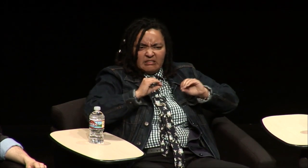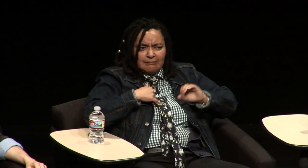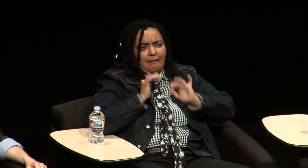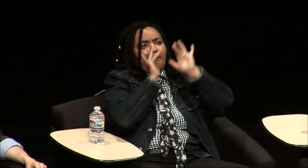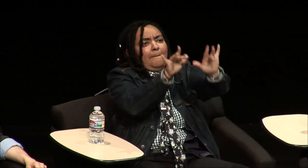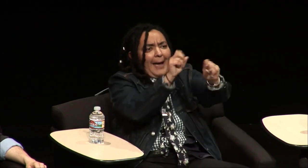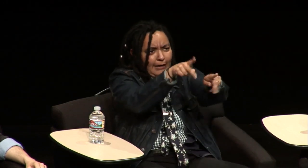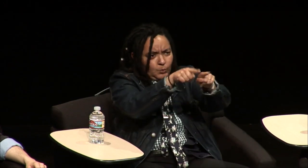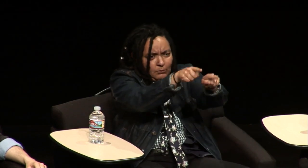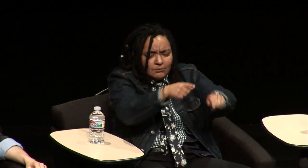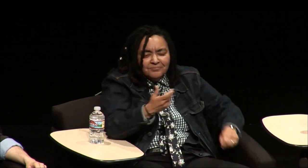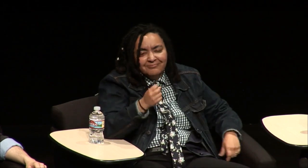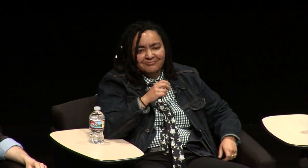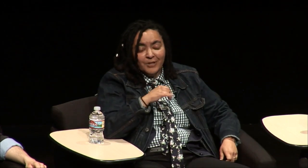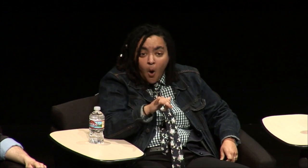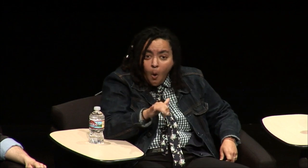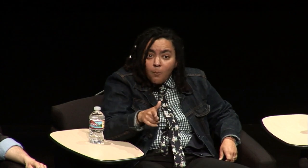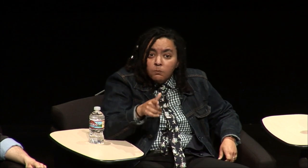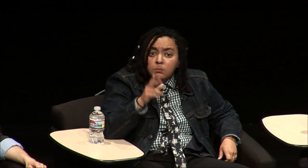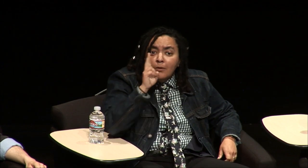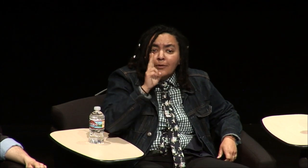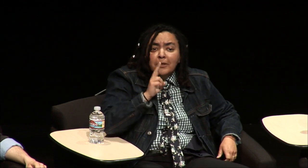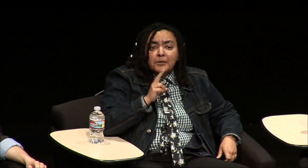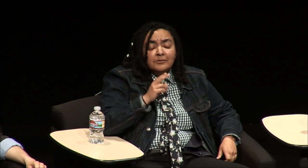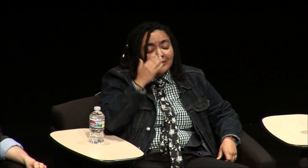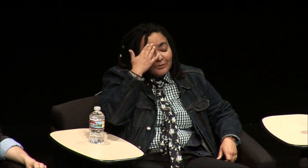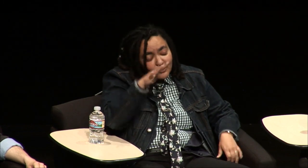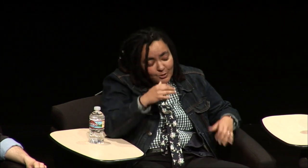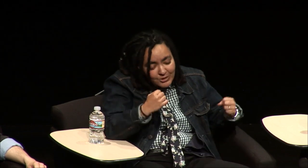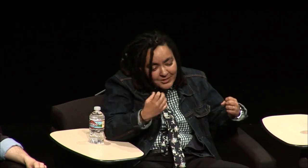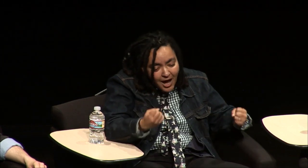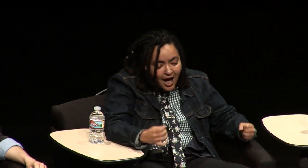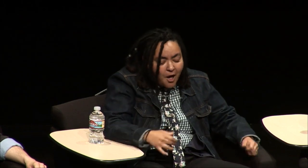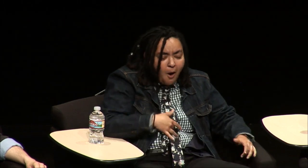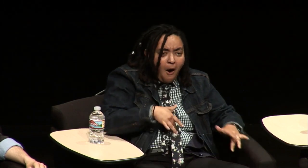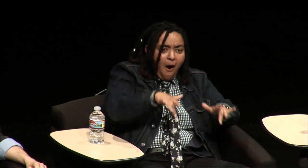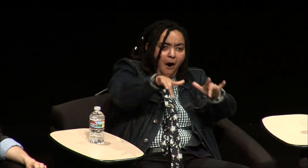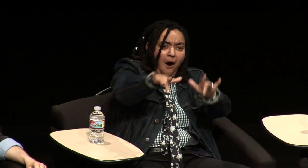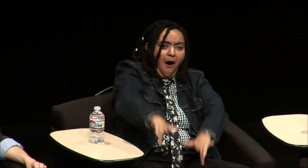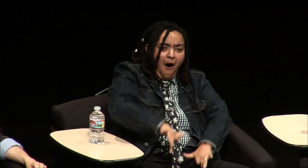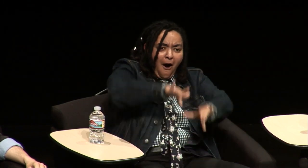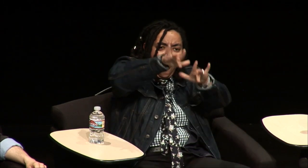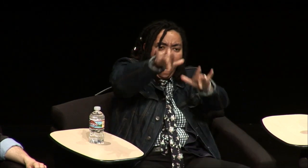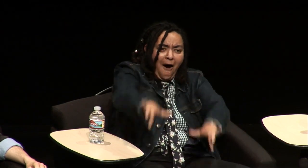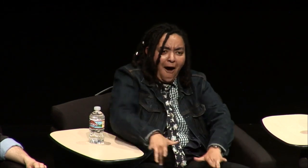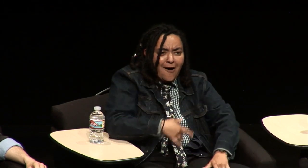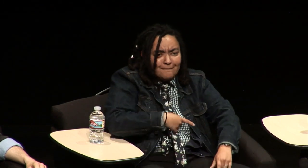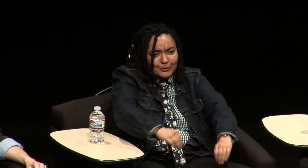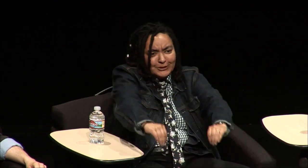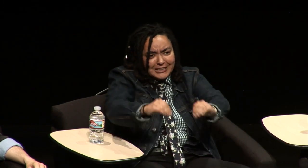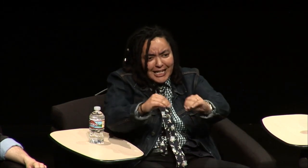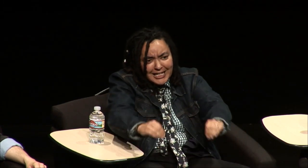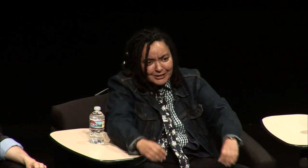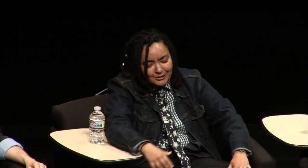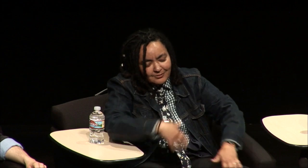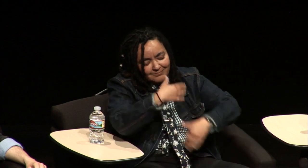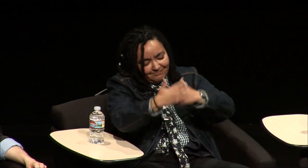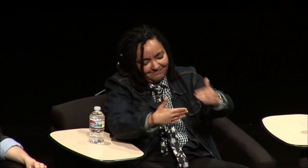community I value it so I know I have no self-pity but I pity my mom for being hearing but at the time I was thinking my uncle he didn't know sign I thought